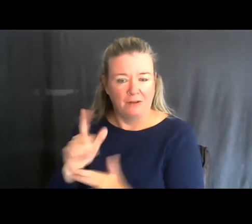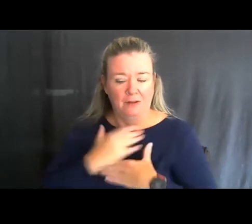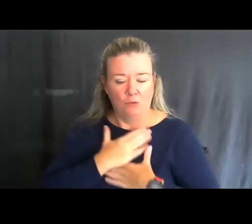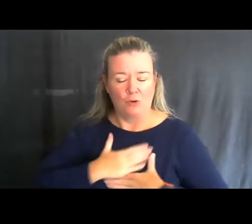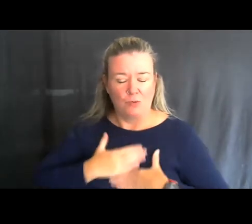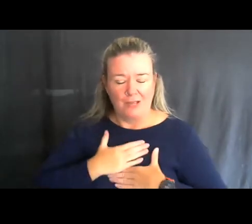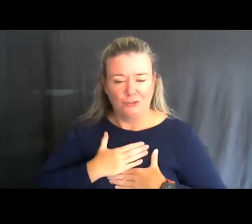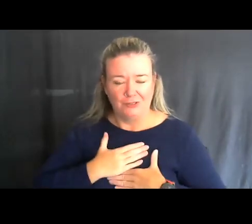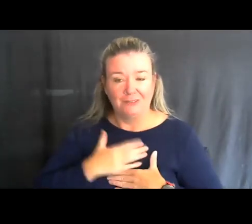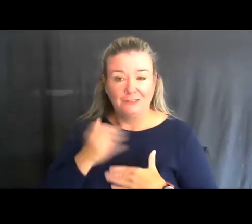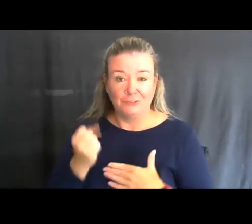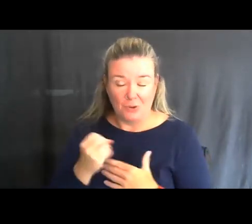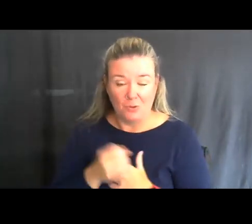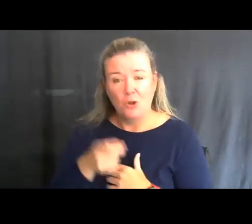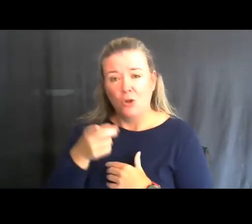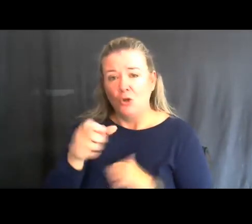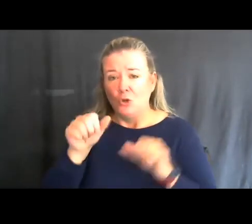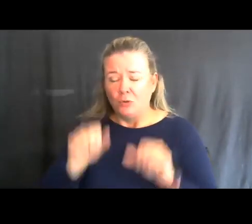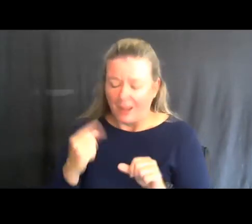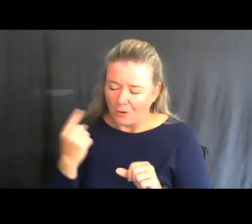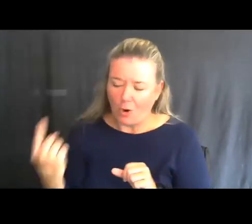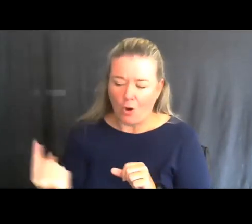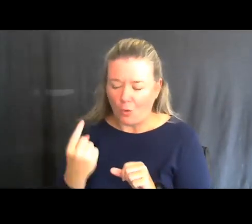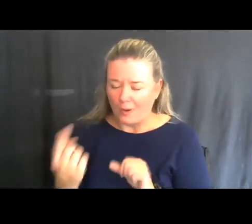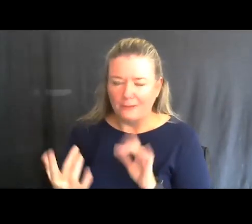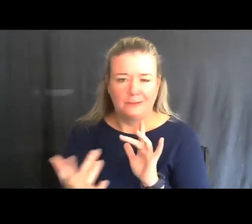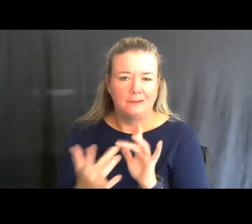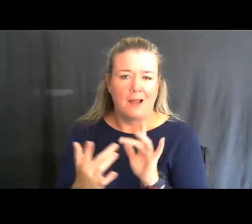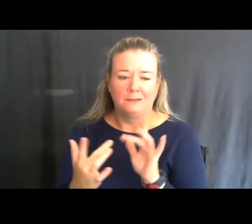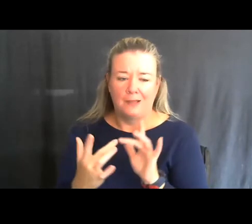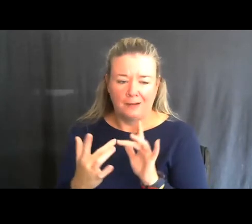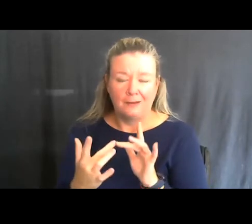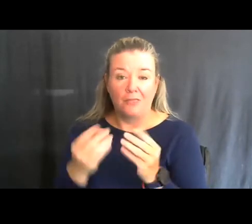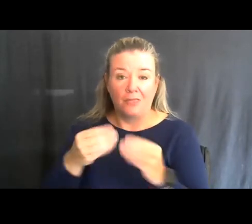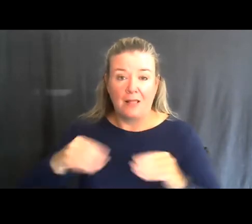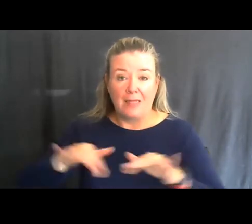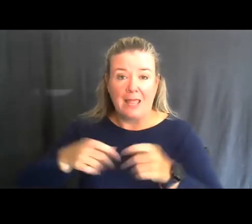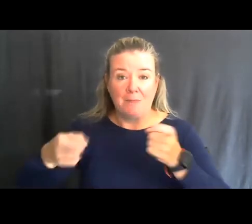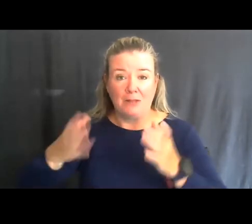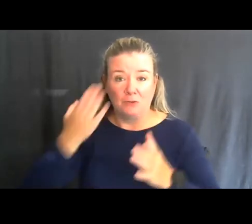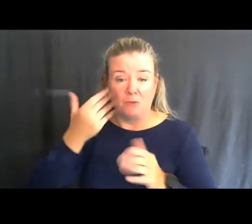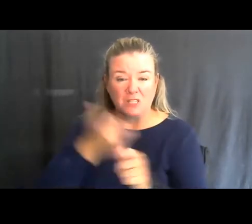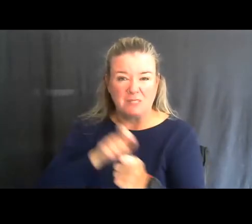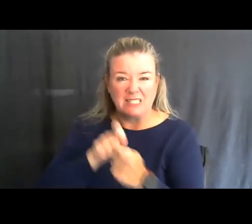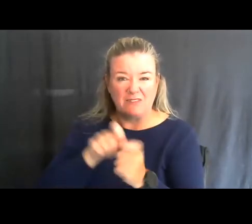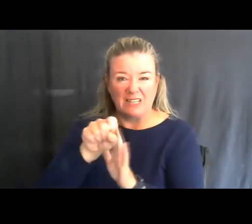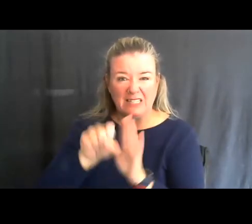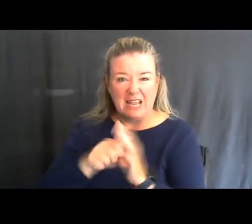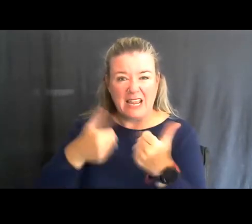So, you can always contact the land manager for a state game area, state park, state wildlife